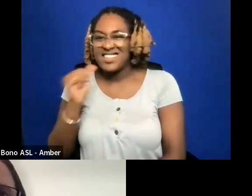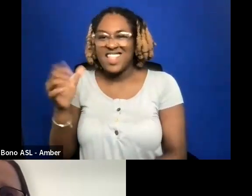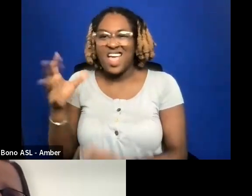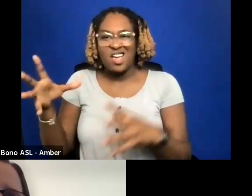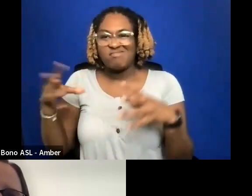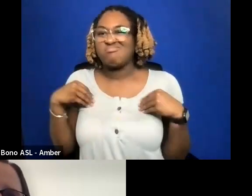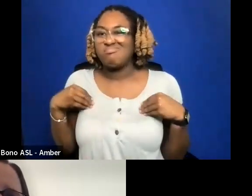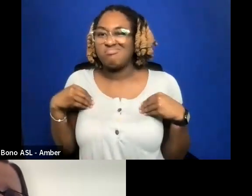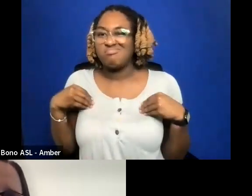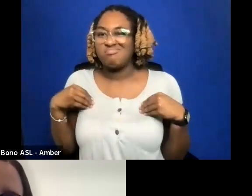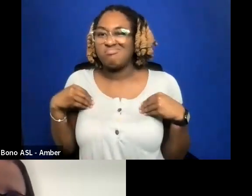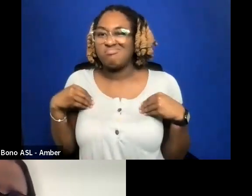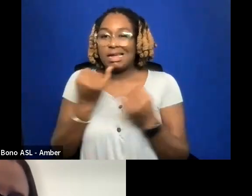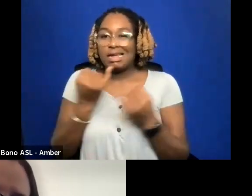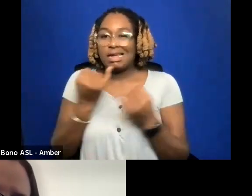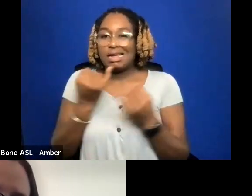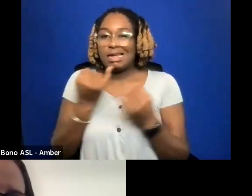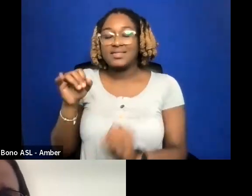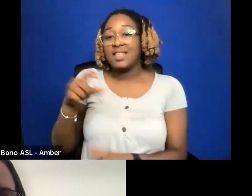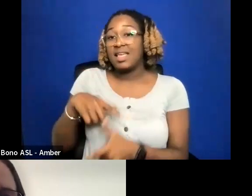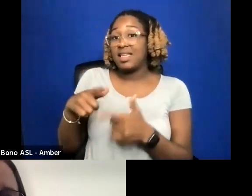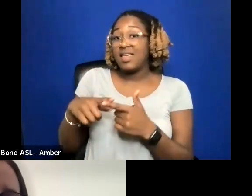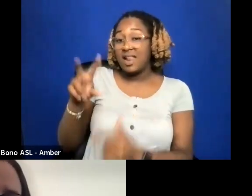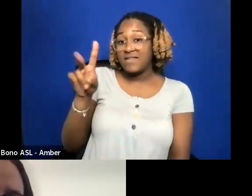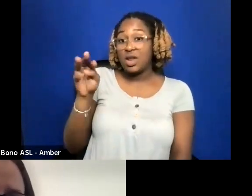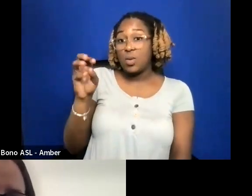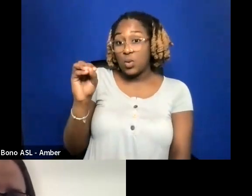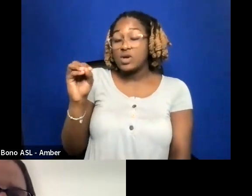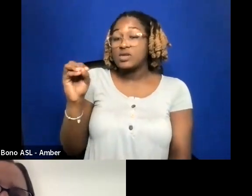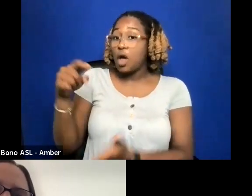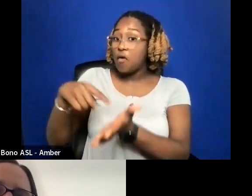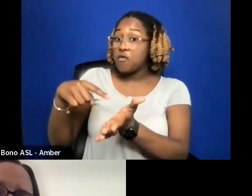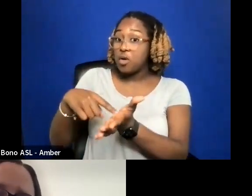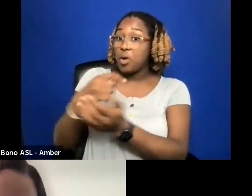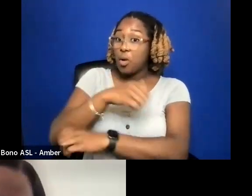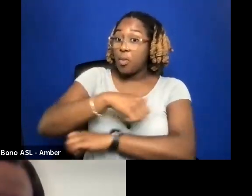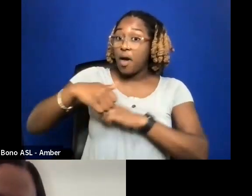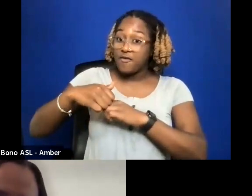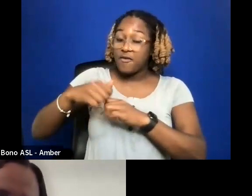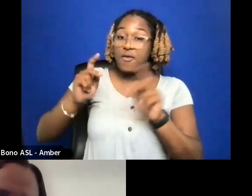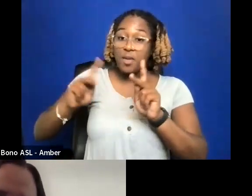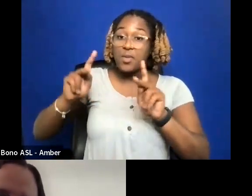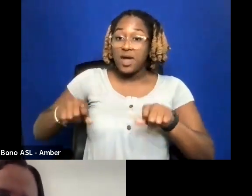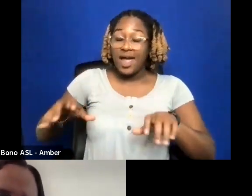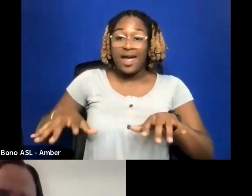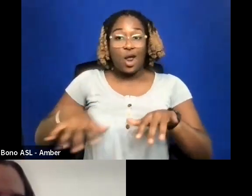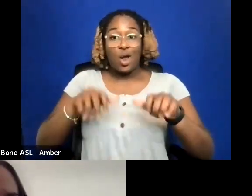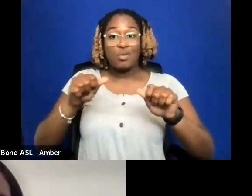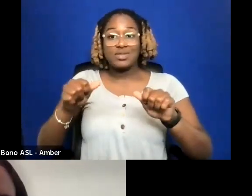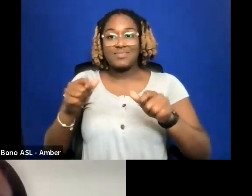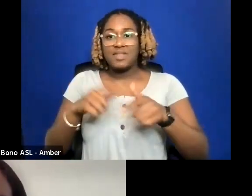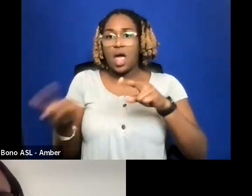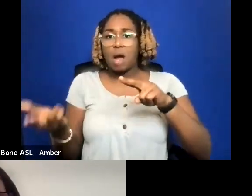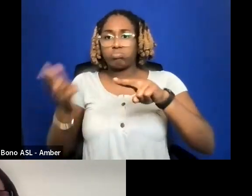VIMEO WENT FROM BEING AFFORDABLE TO INCREASING THEIR RATES BY 100% OR MANAGE CRAZY.